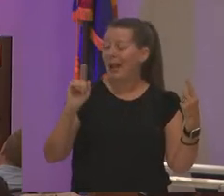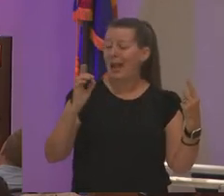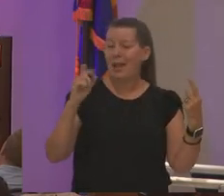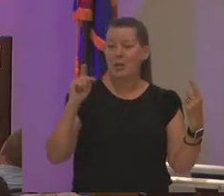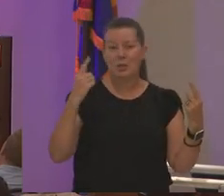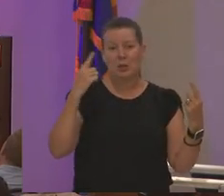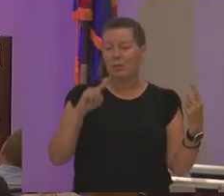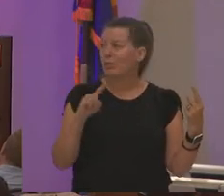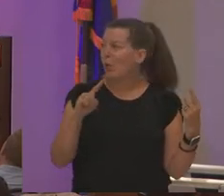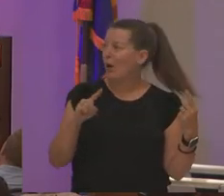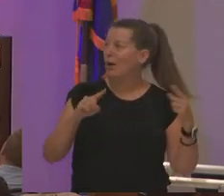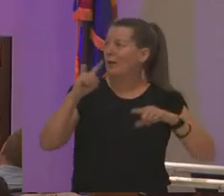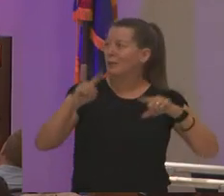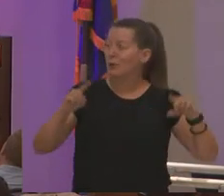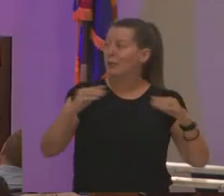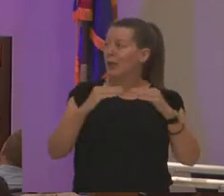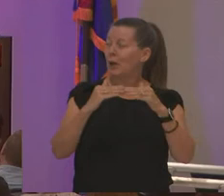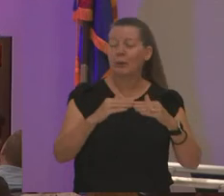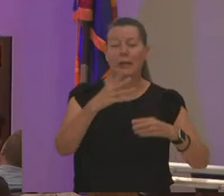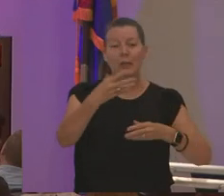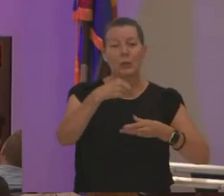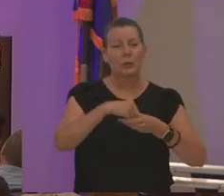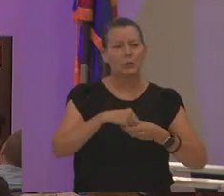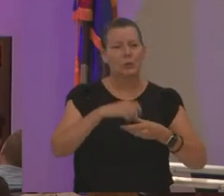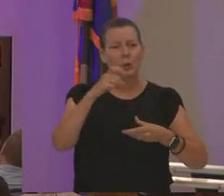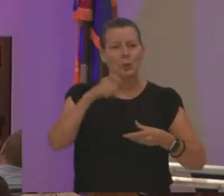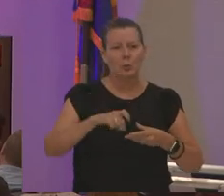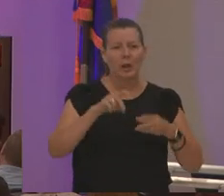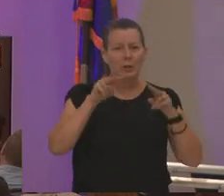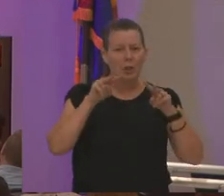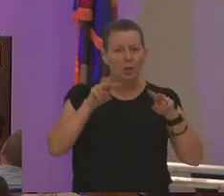equity and inclusion and again we have to look at that at all corners of our campus what does that